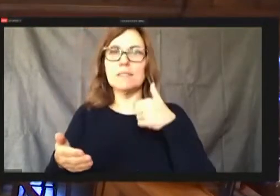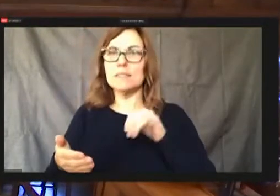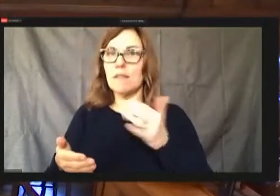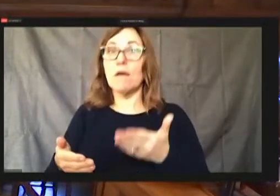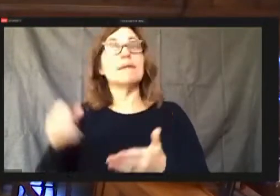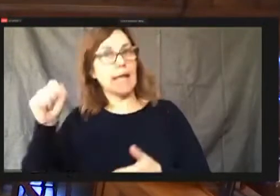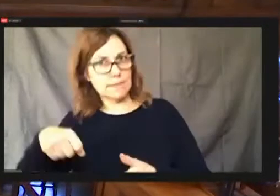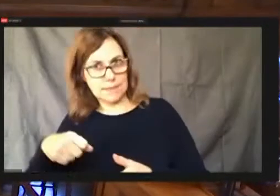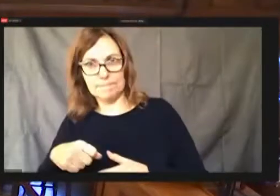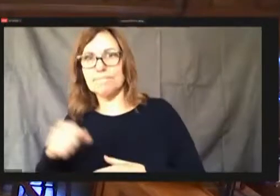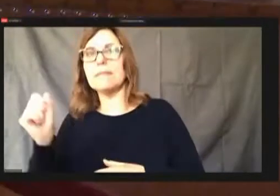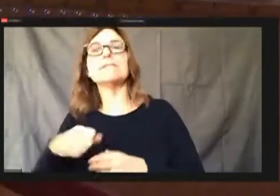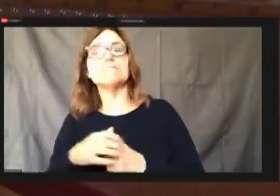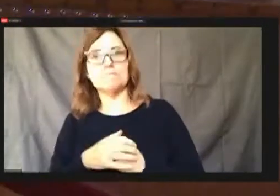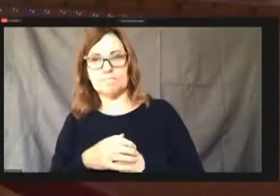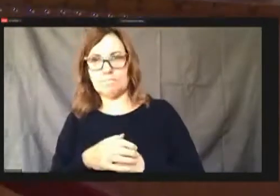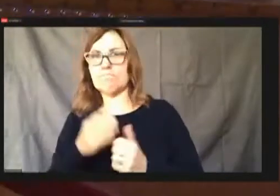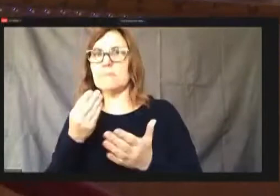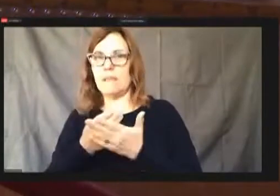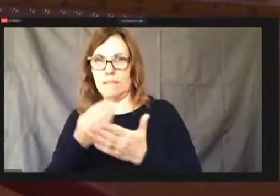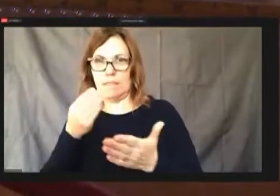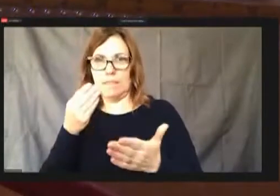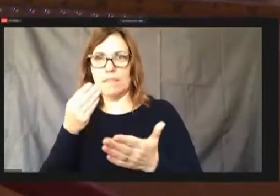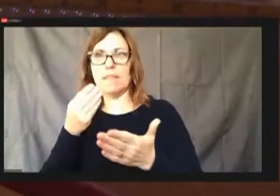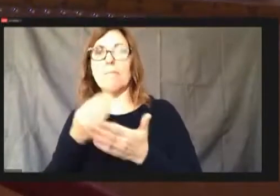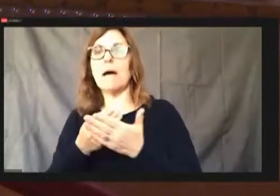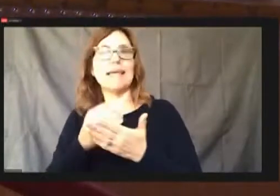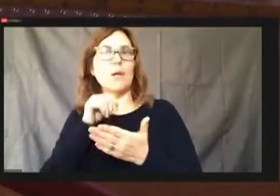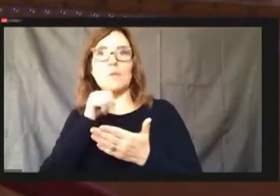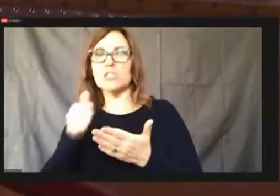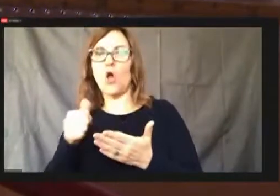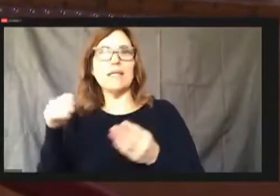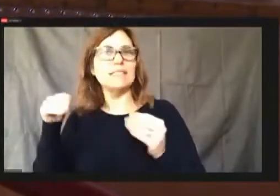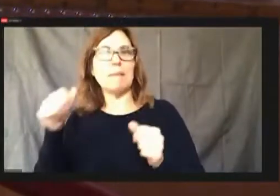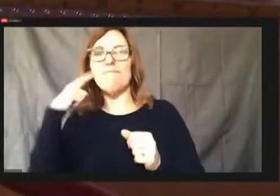The money that was not spent for this year.